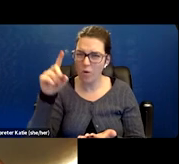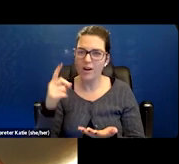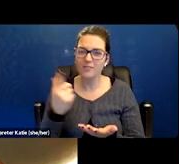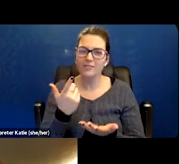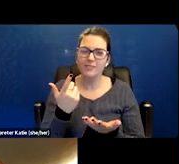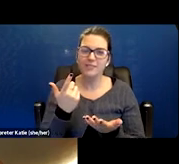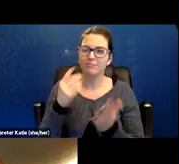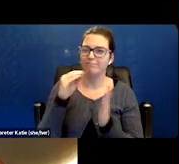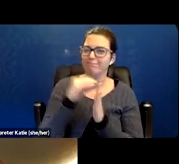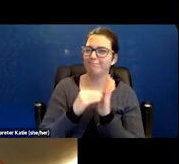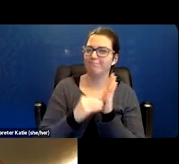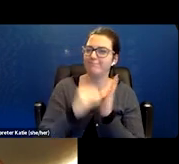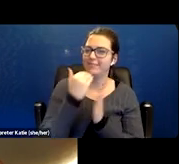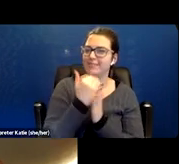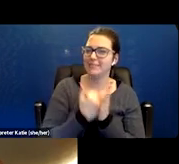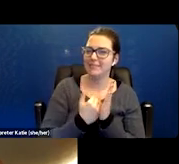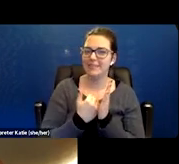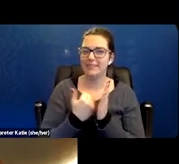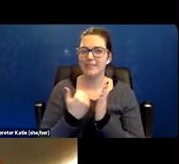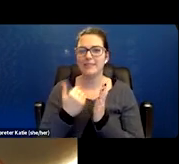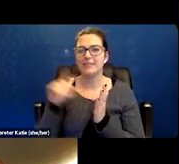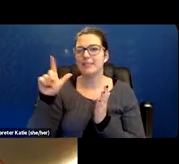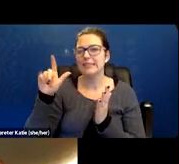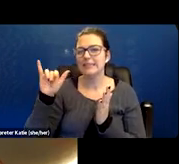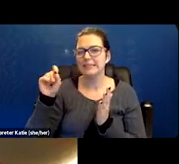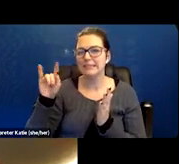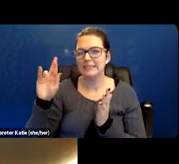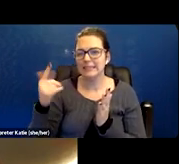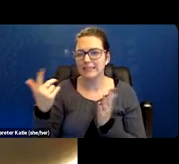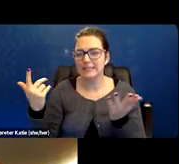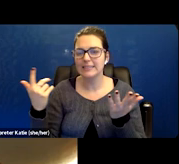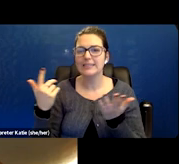'Cause folks at step three could need or equal a listing and there's no long COVID listing.